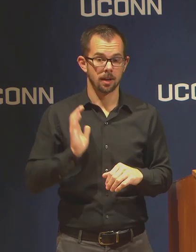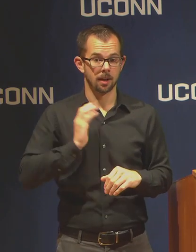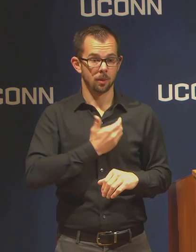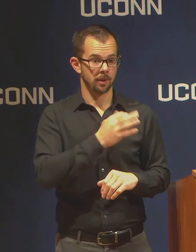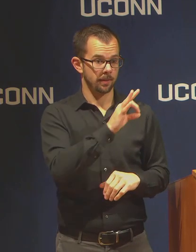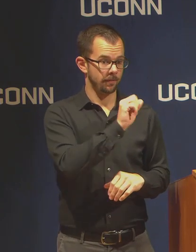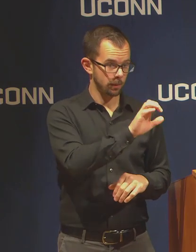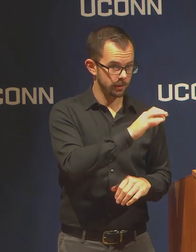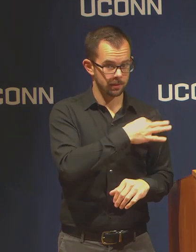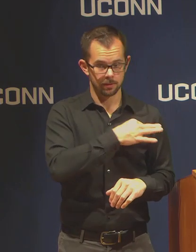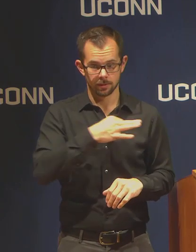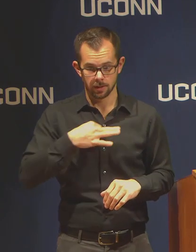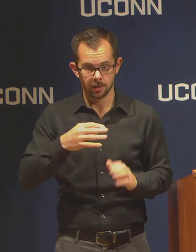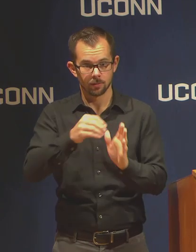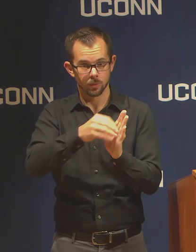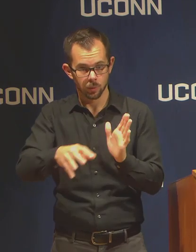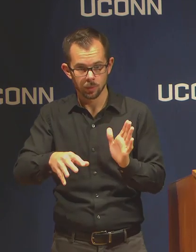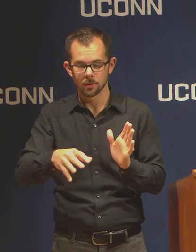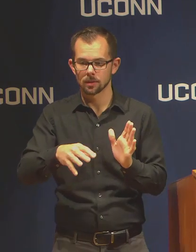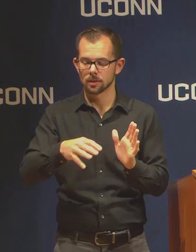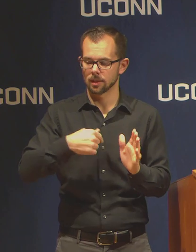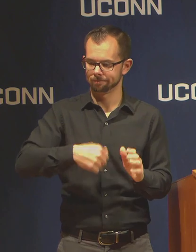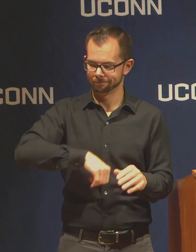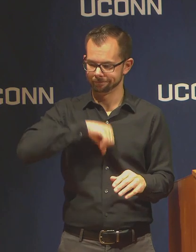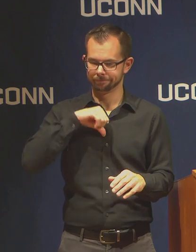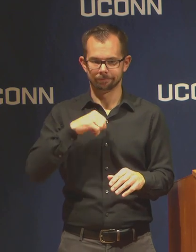have pivoted to online learning.